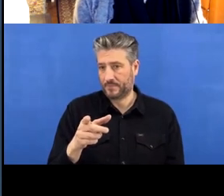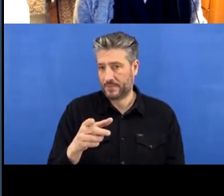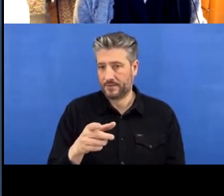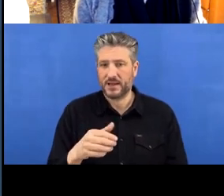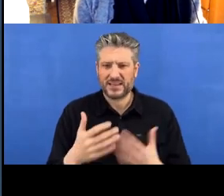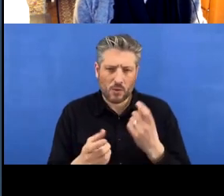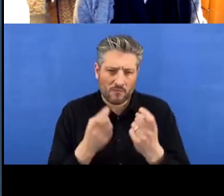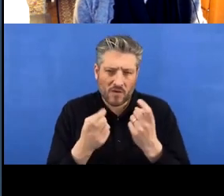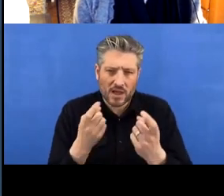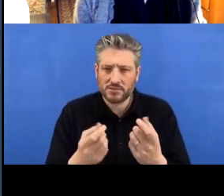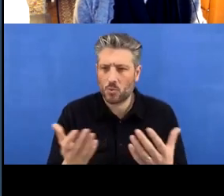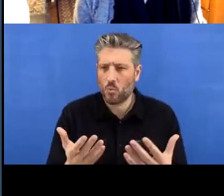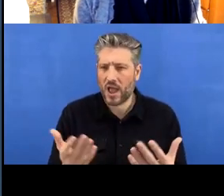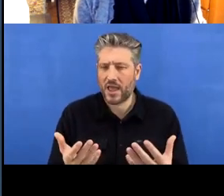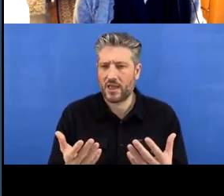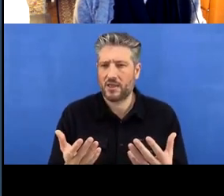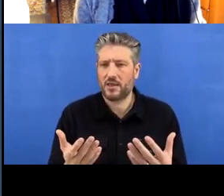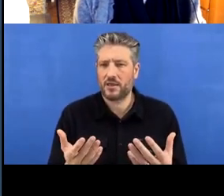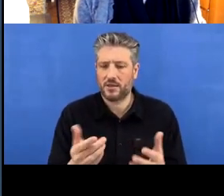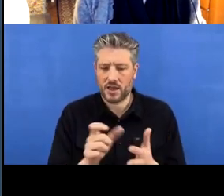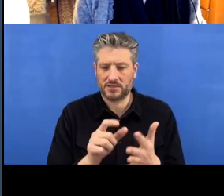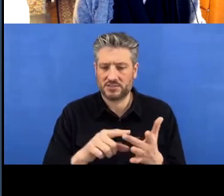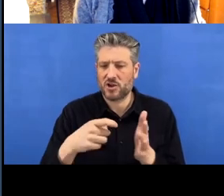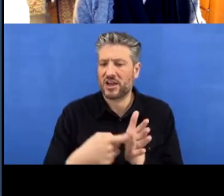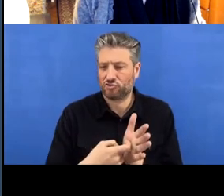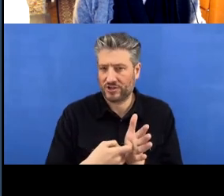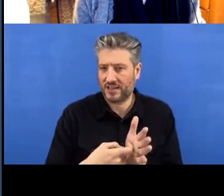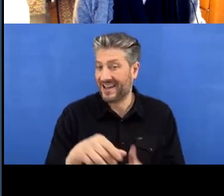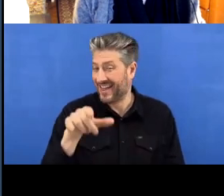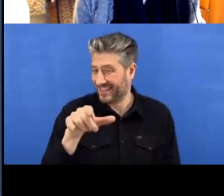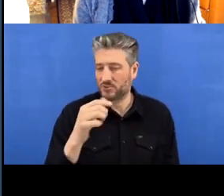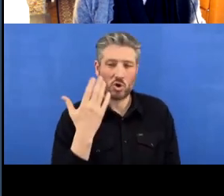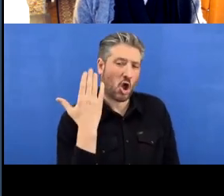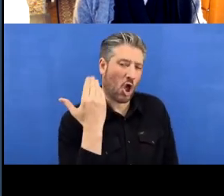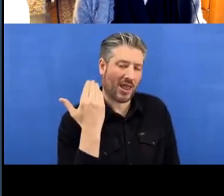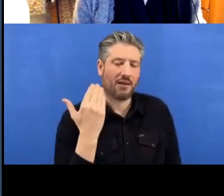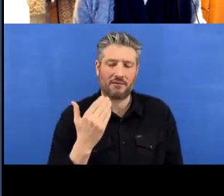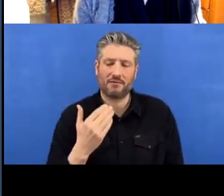think I have one I made earlier on my Desktop for this purpose. So I have